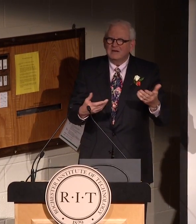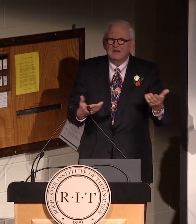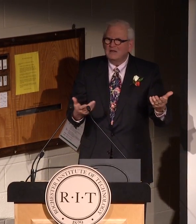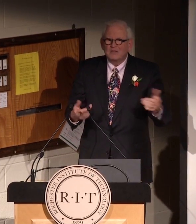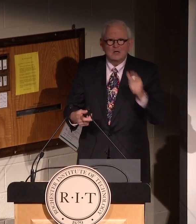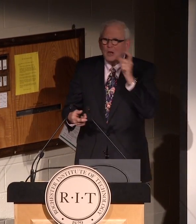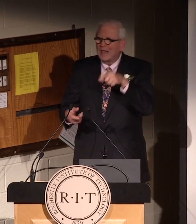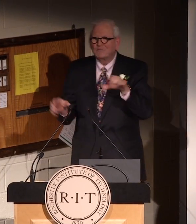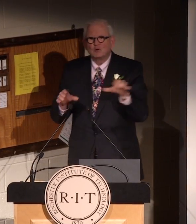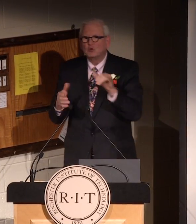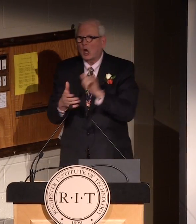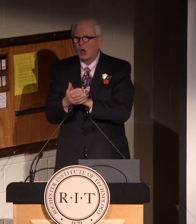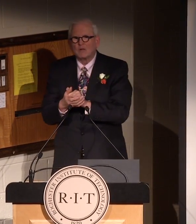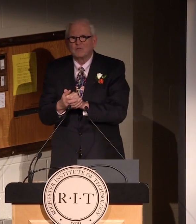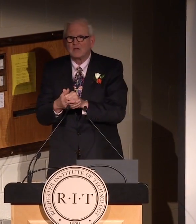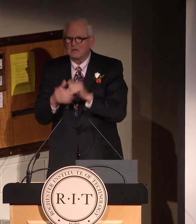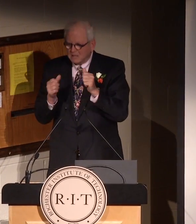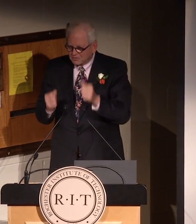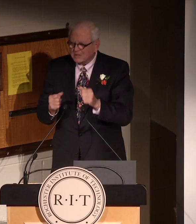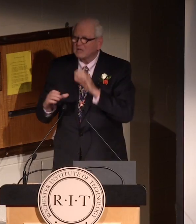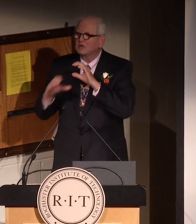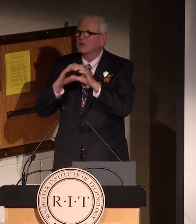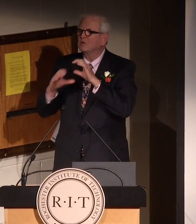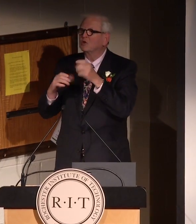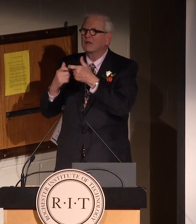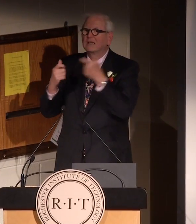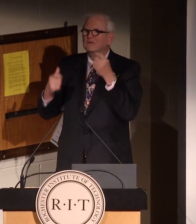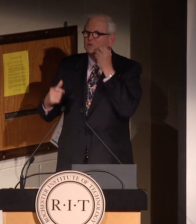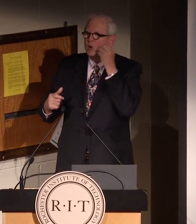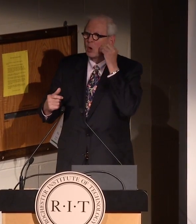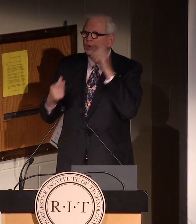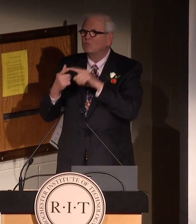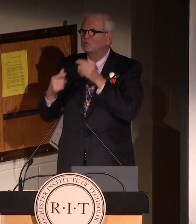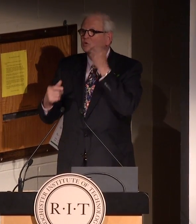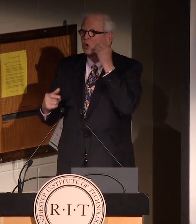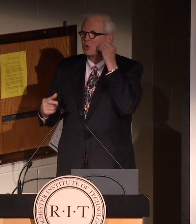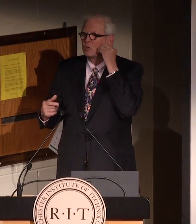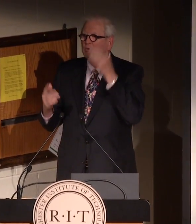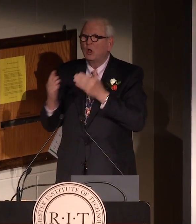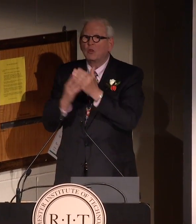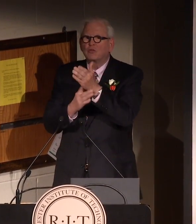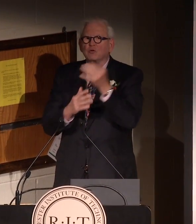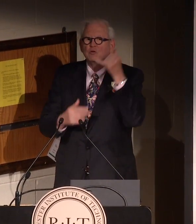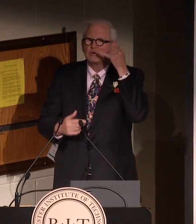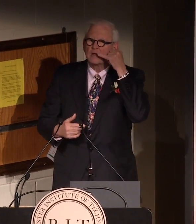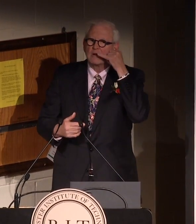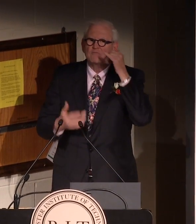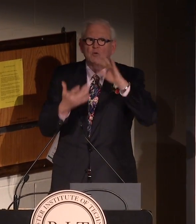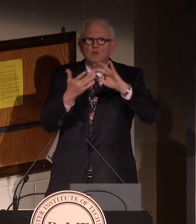doorbell and meet that, they didn't have to do that anymore. They could communicate there home, from house to house using